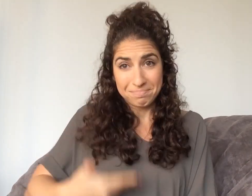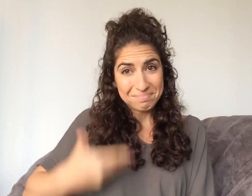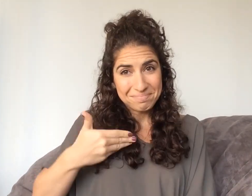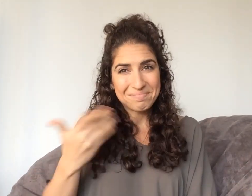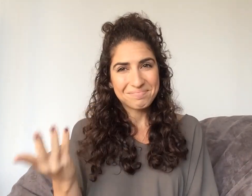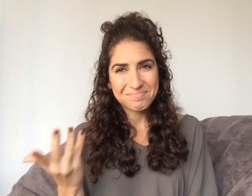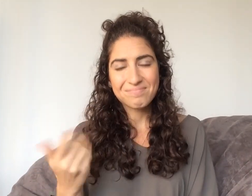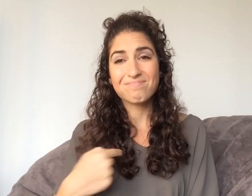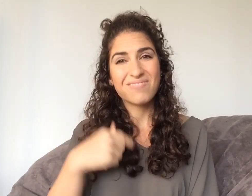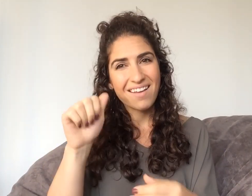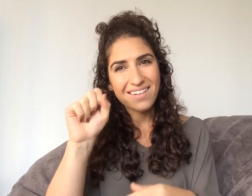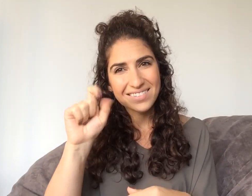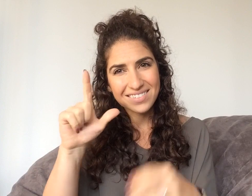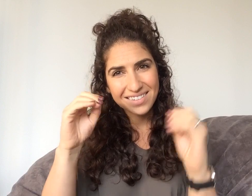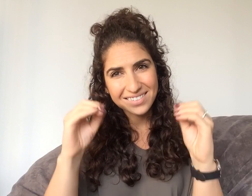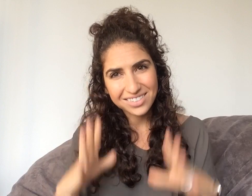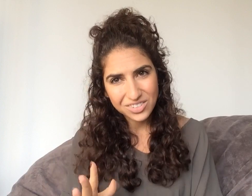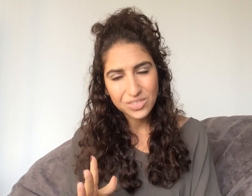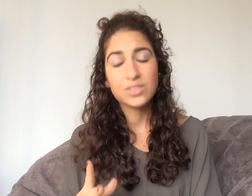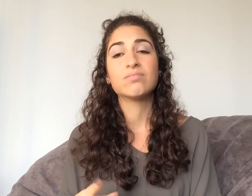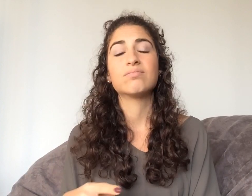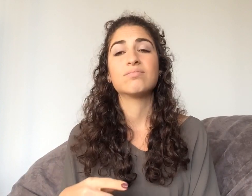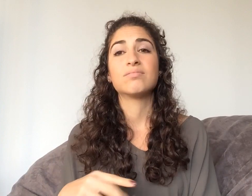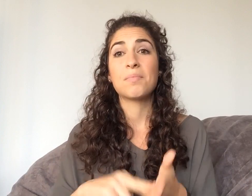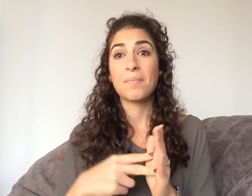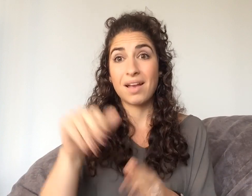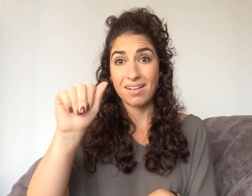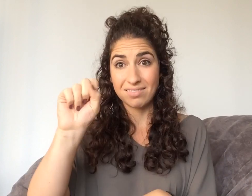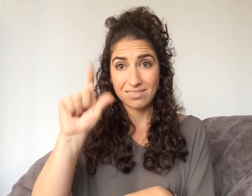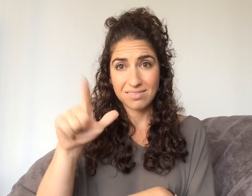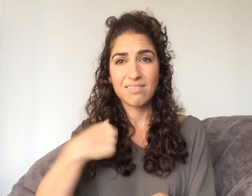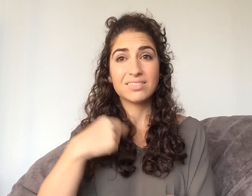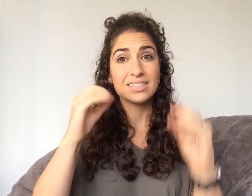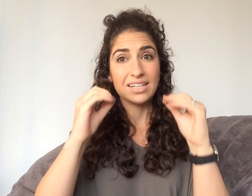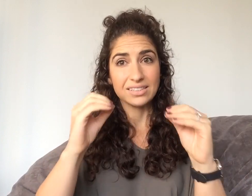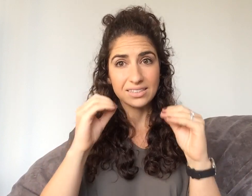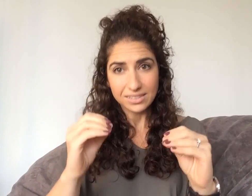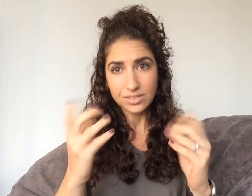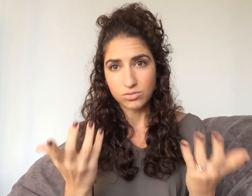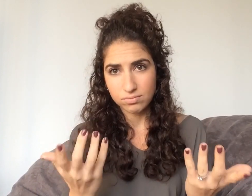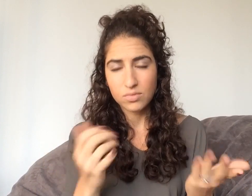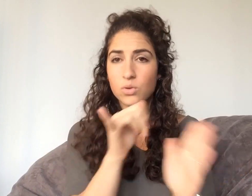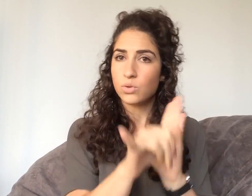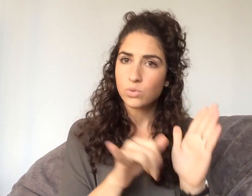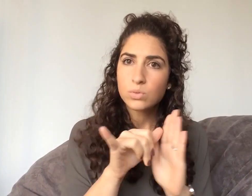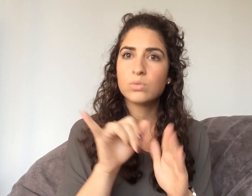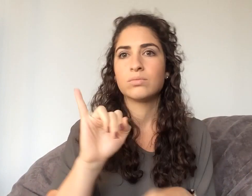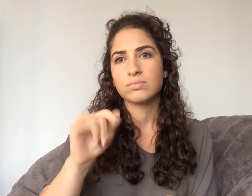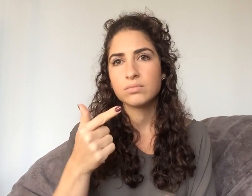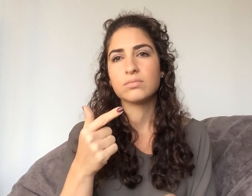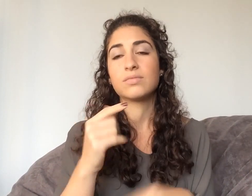you're teaching. For example, me! I'm an ASL teacher, which means I teach ASL -- on